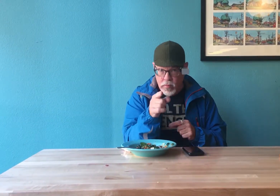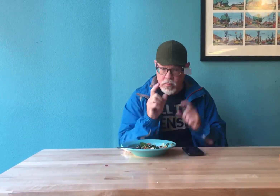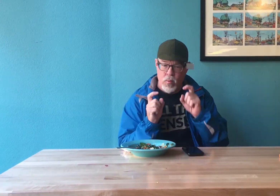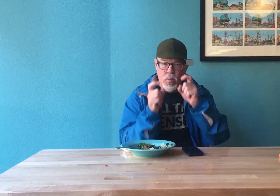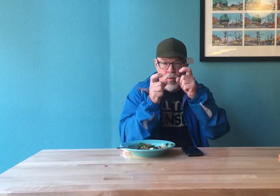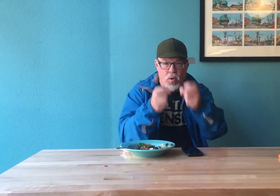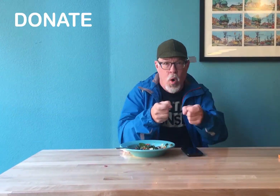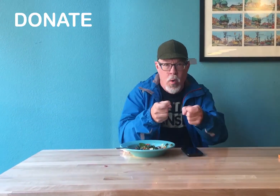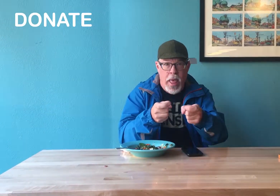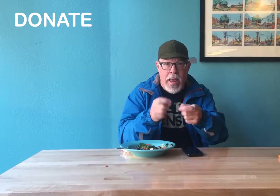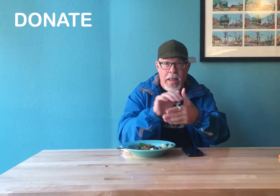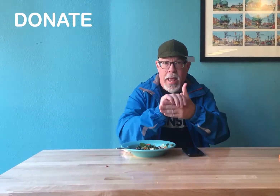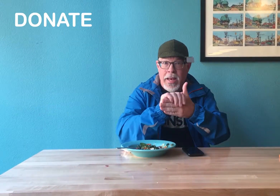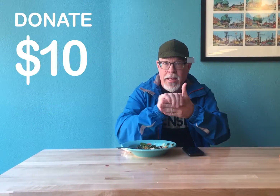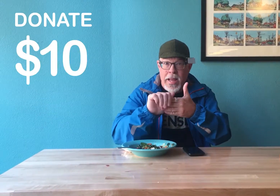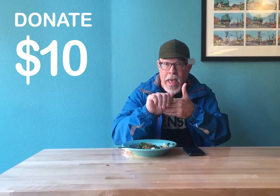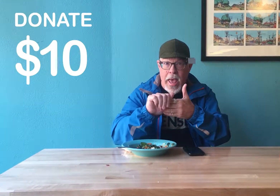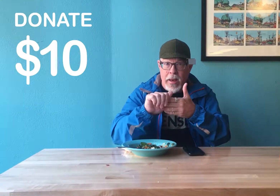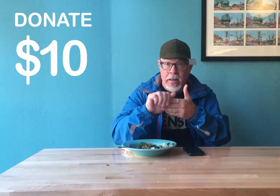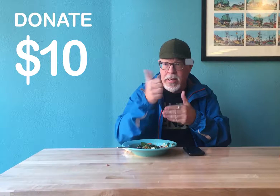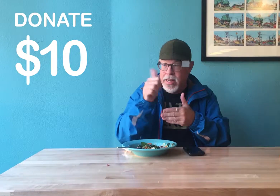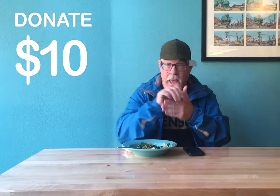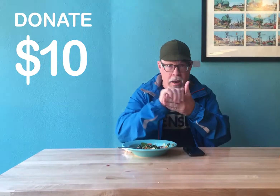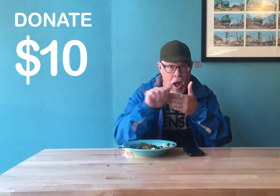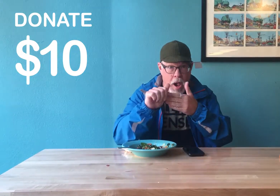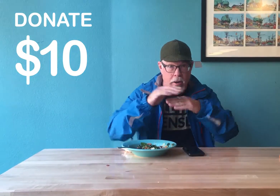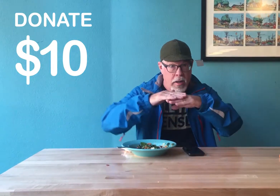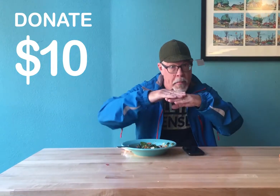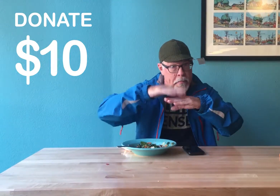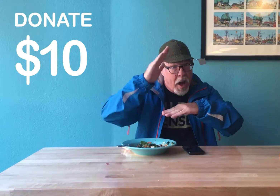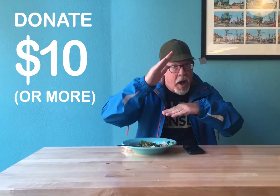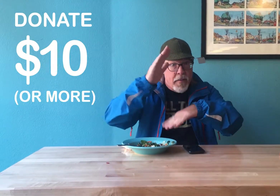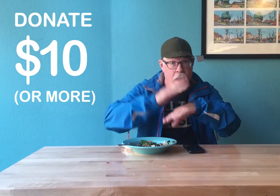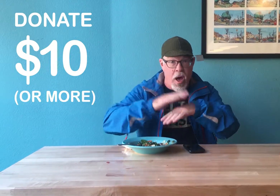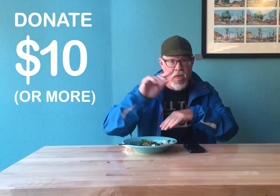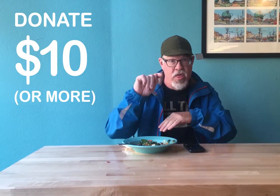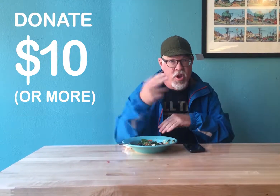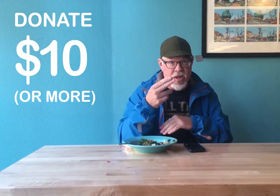If you donate $10 or above on Thursday